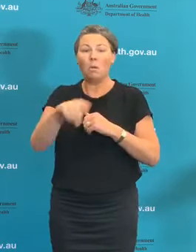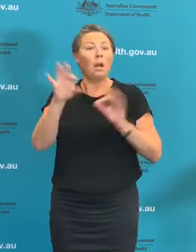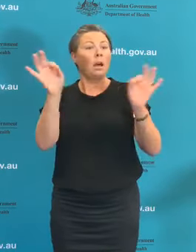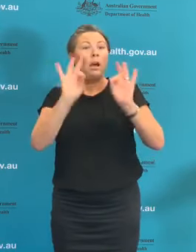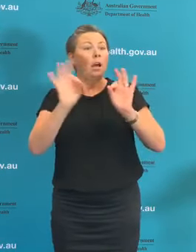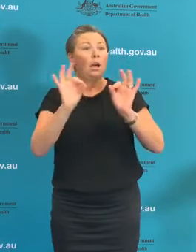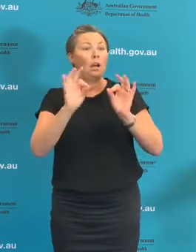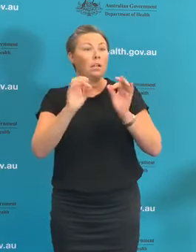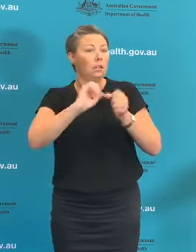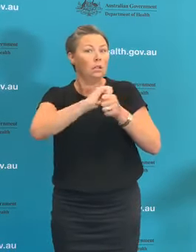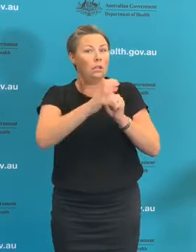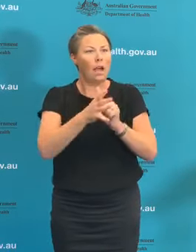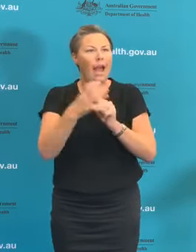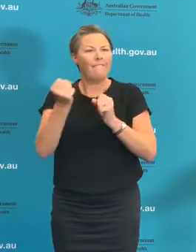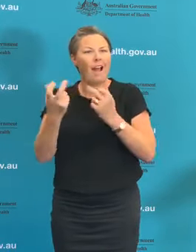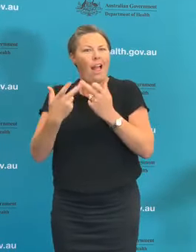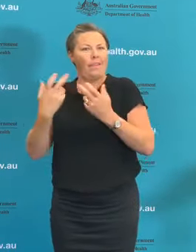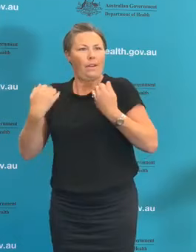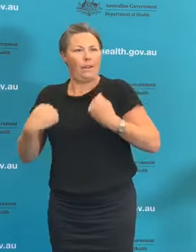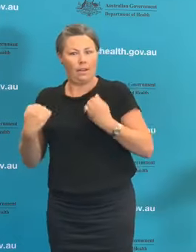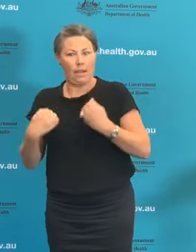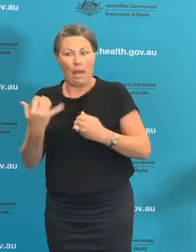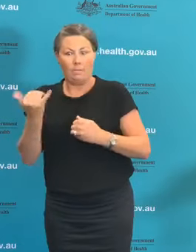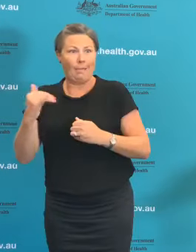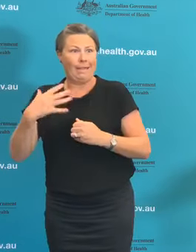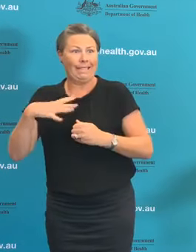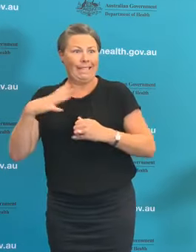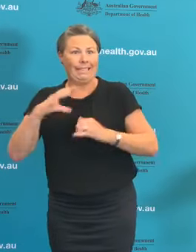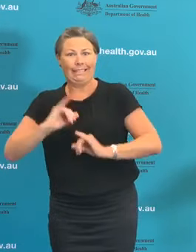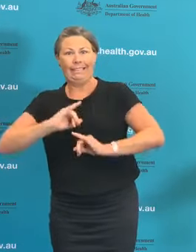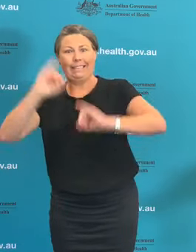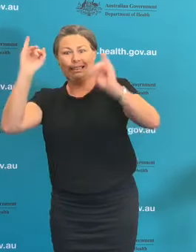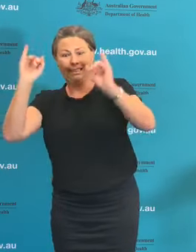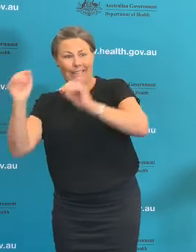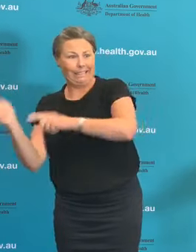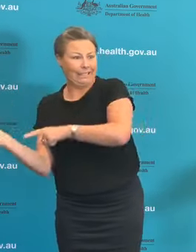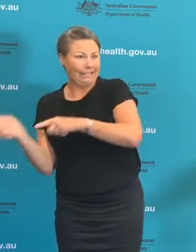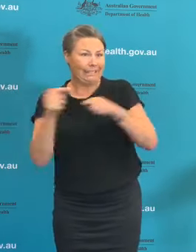surgery and we will be able to see what the impact of that policy change and